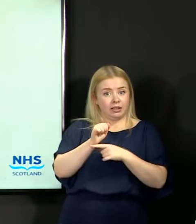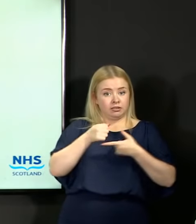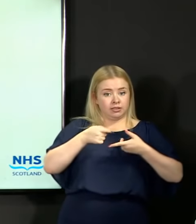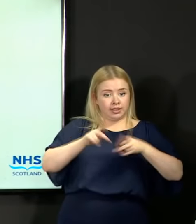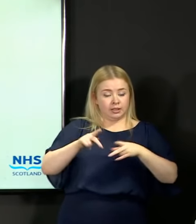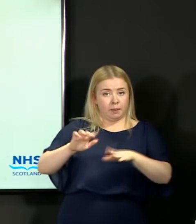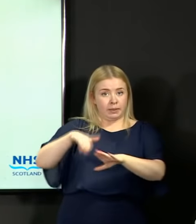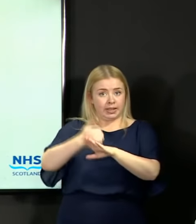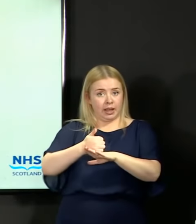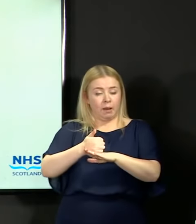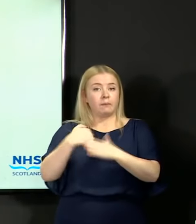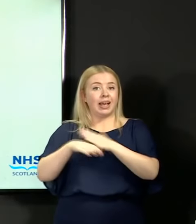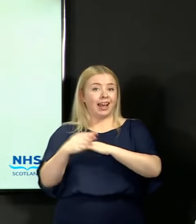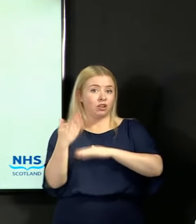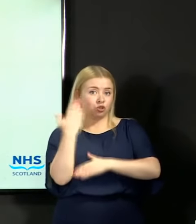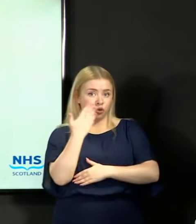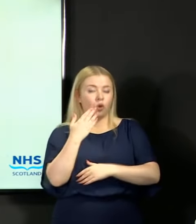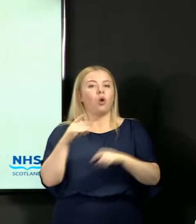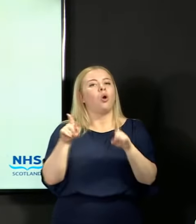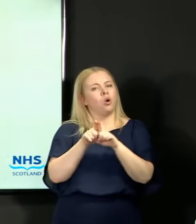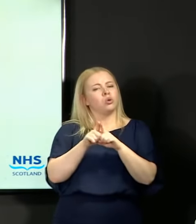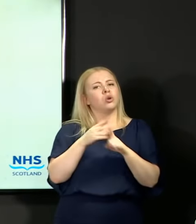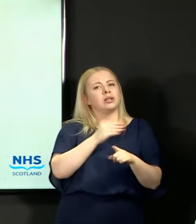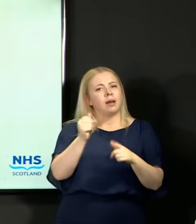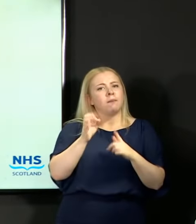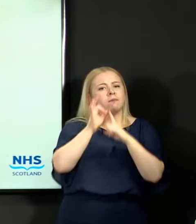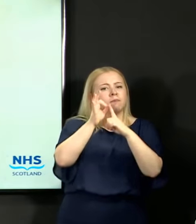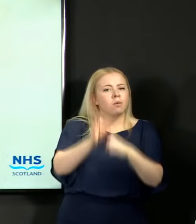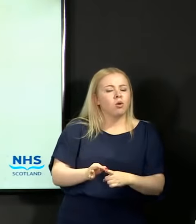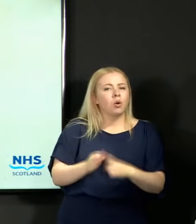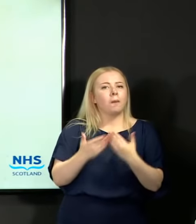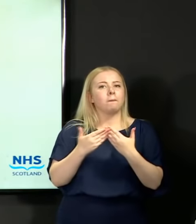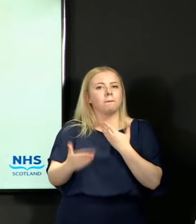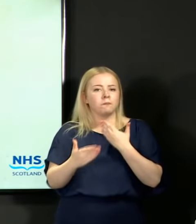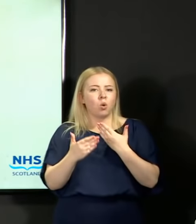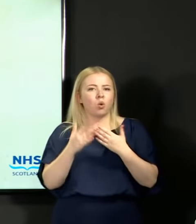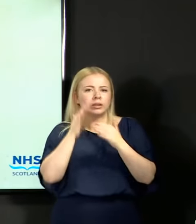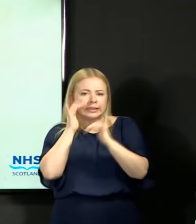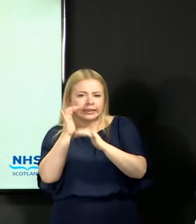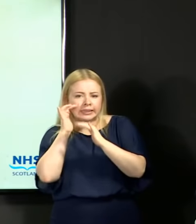We have also set out proposals for enhanced surveillance testing, and there are obviously